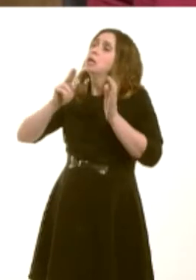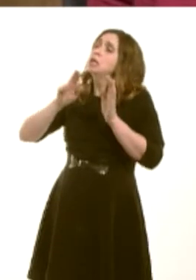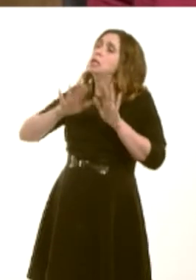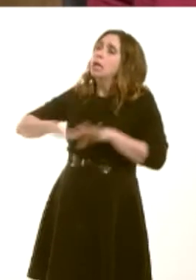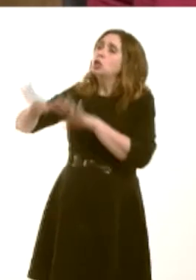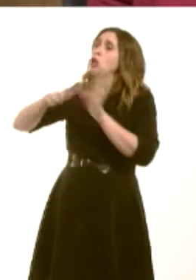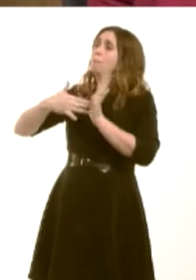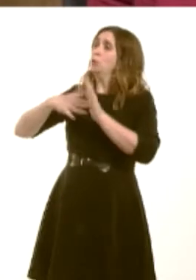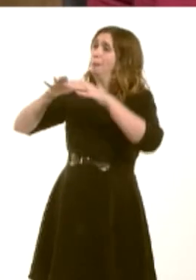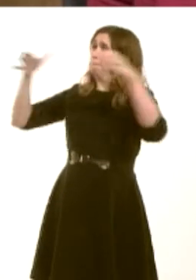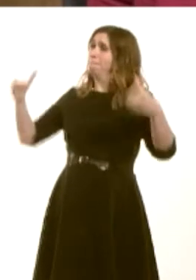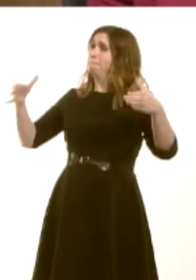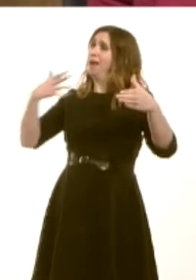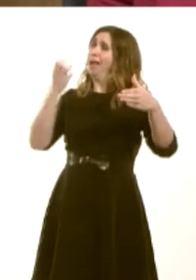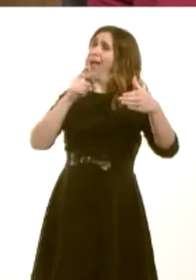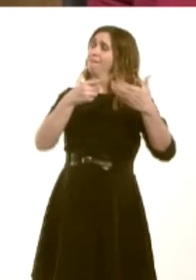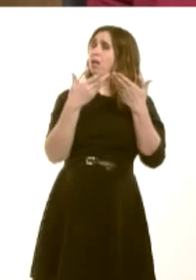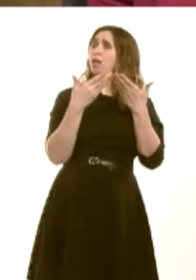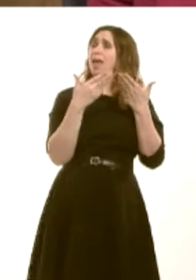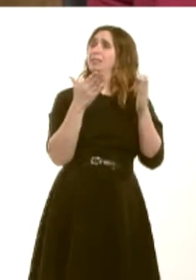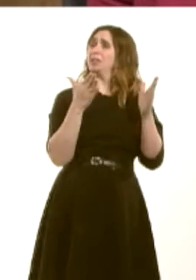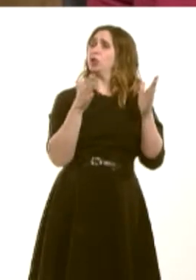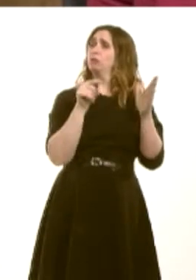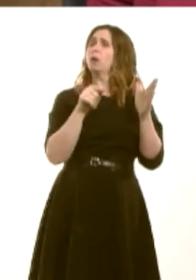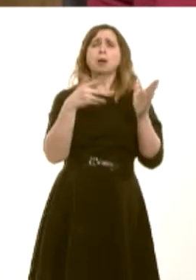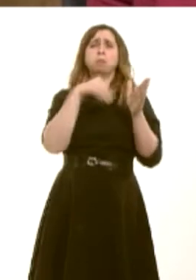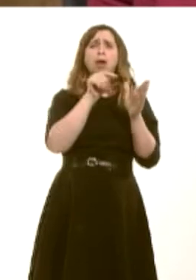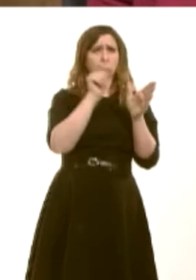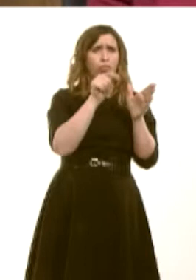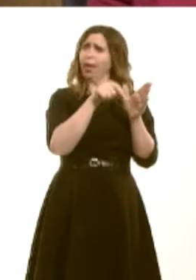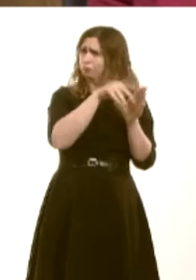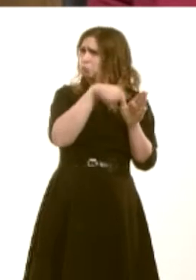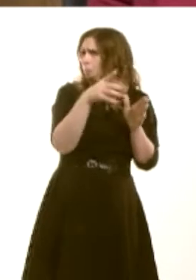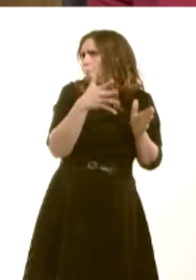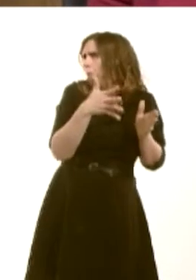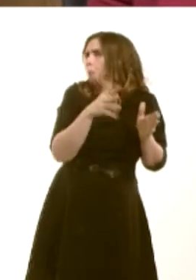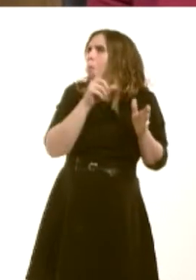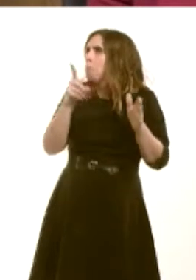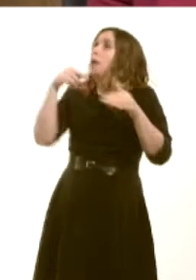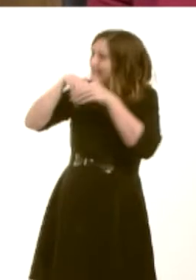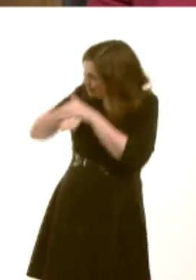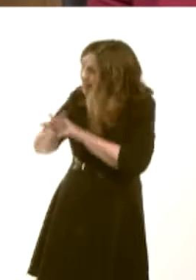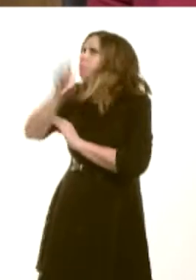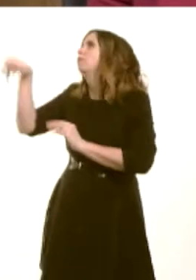have from time to time, they are paying attractions. But there will be no payment for the museumís